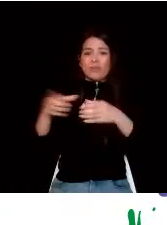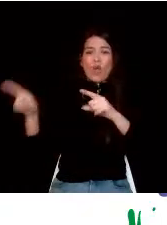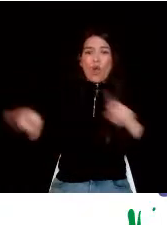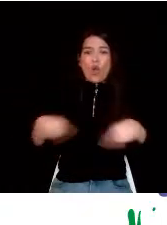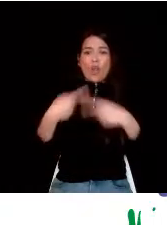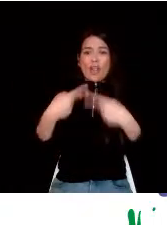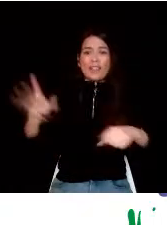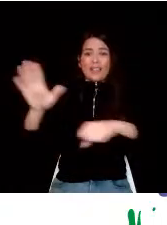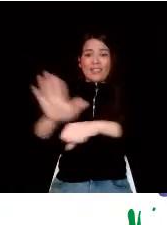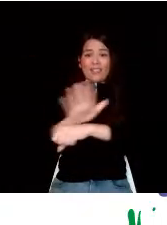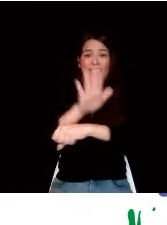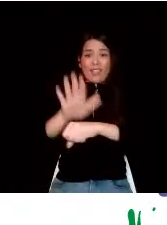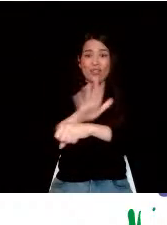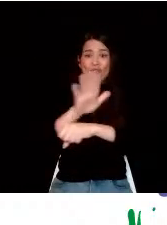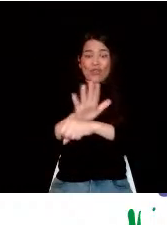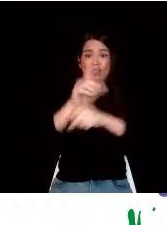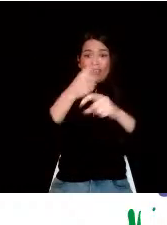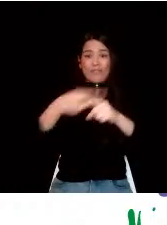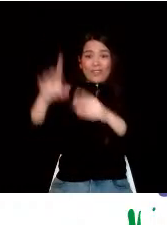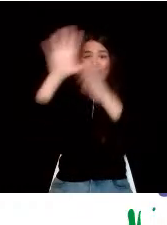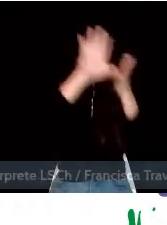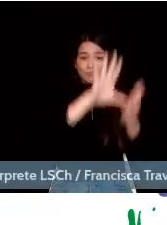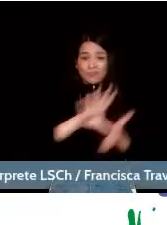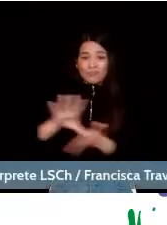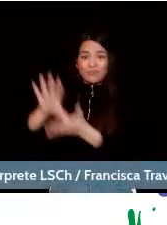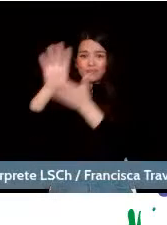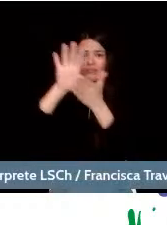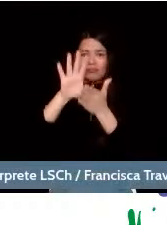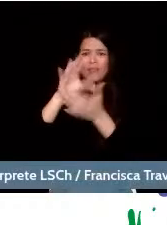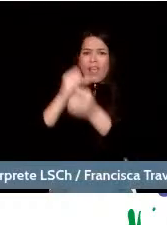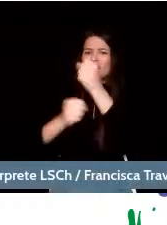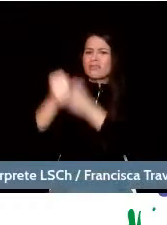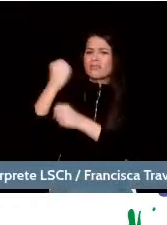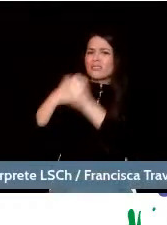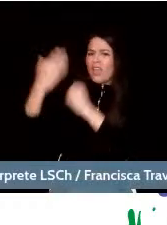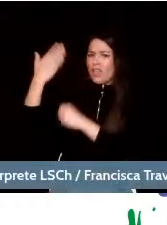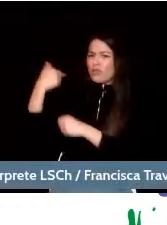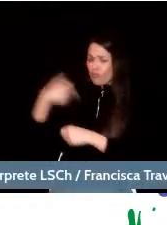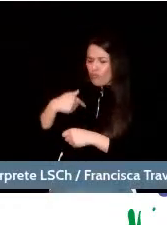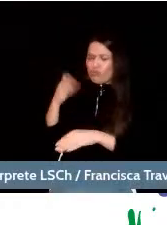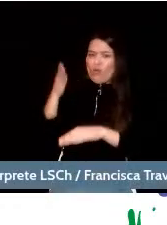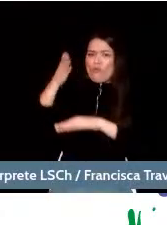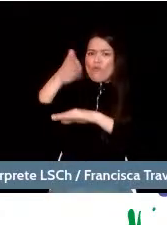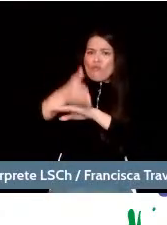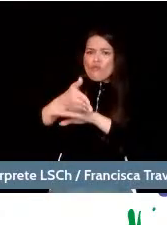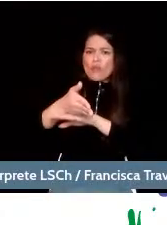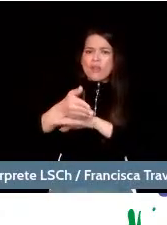In fact, a few years ago I went to listen to him at the Palais Garnier in Paris,